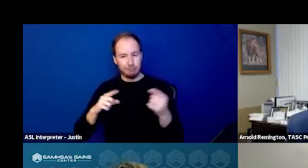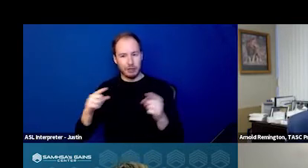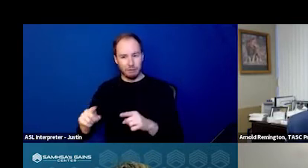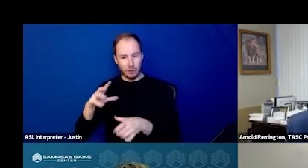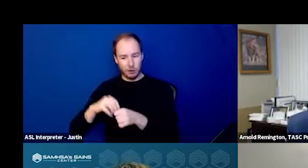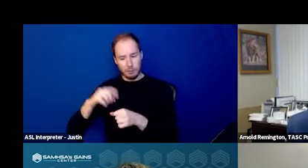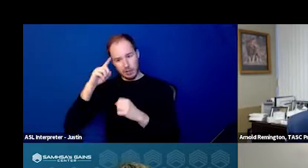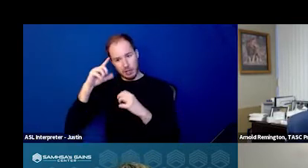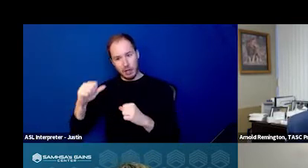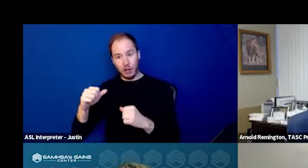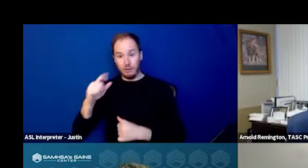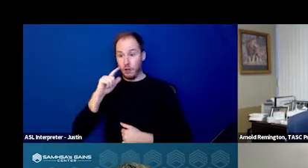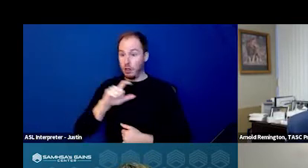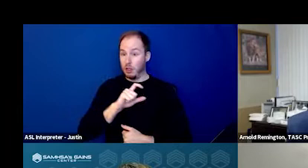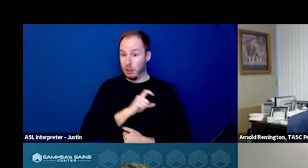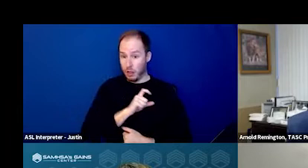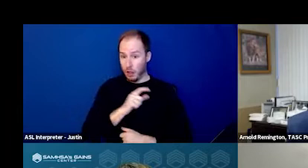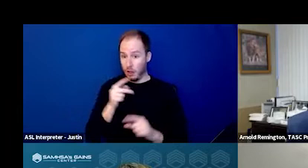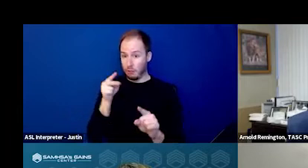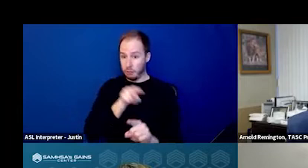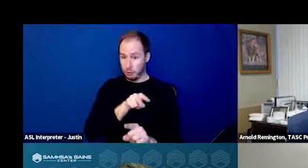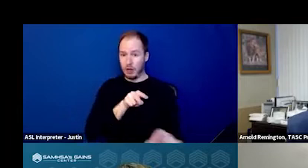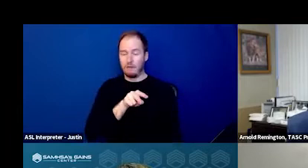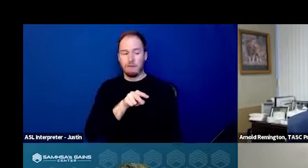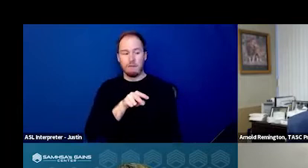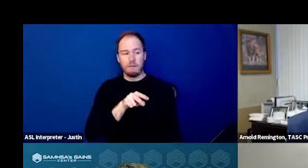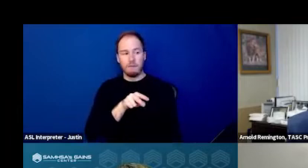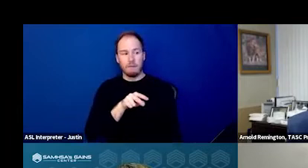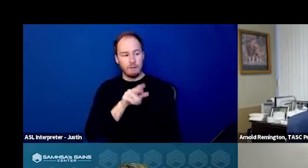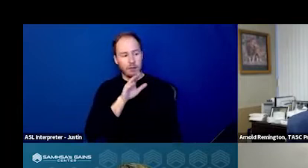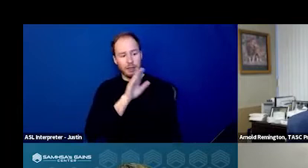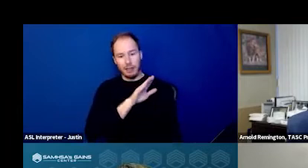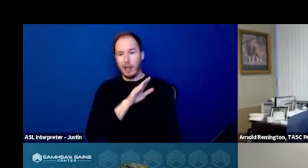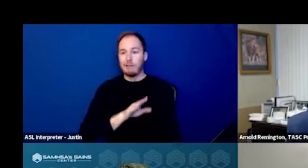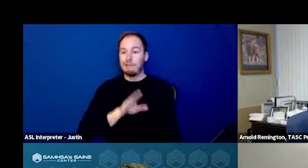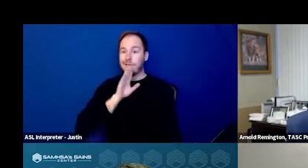From law enforcement's perspective, you know, one of their frustrations is that's